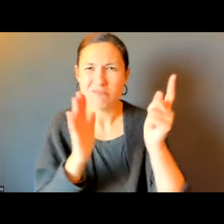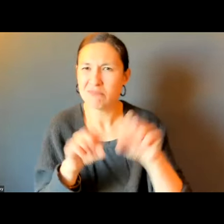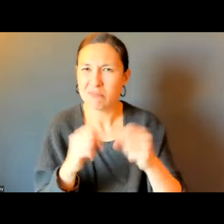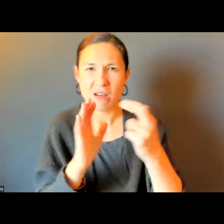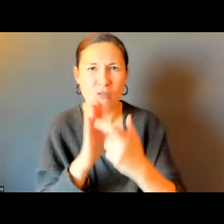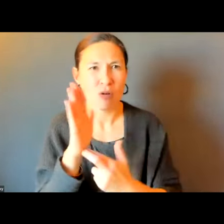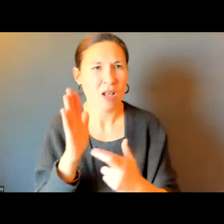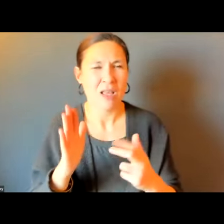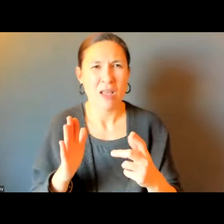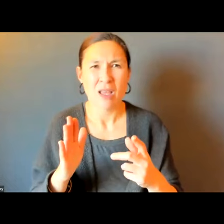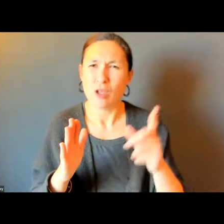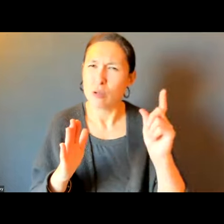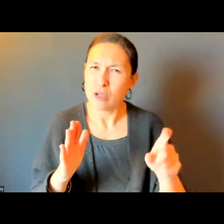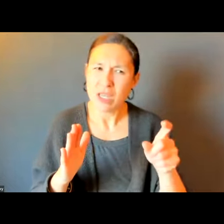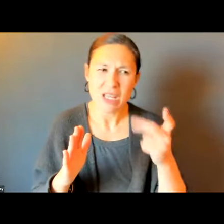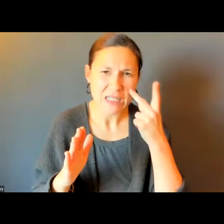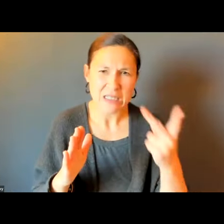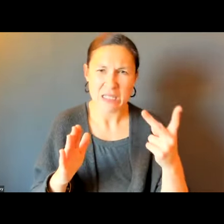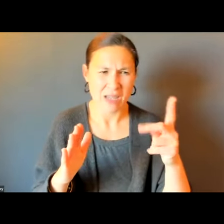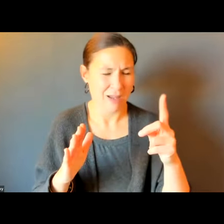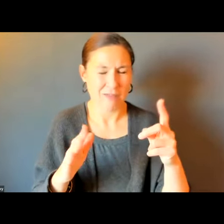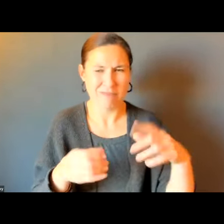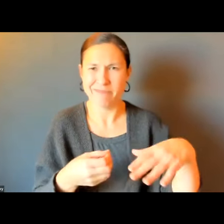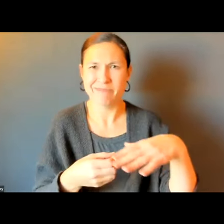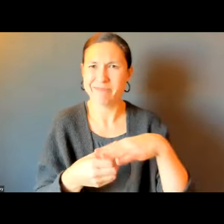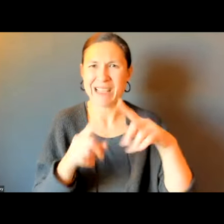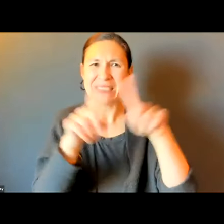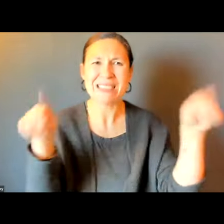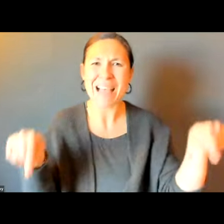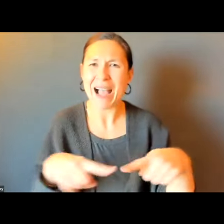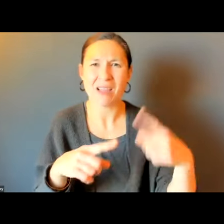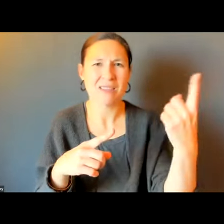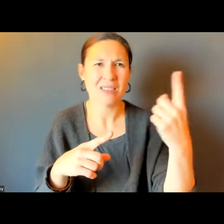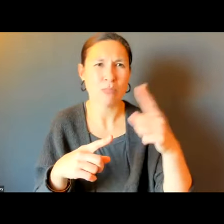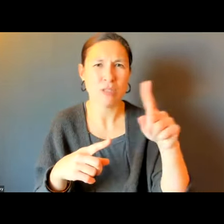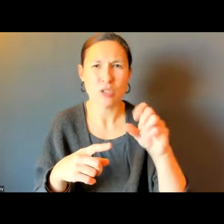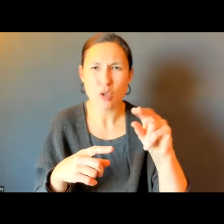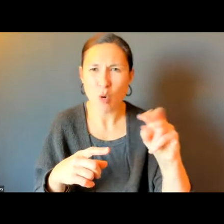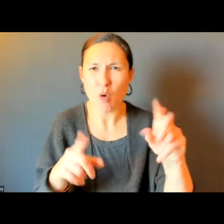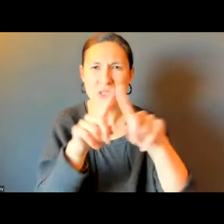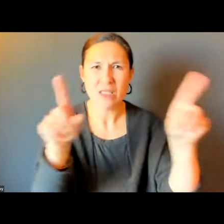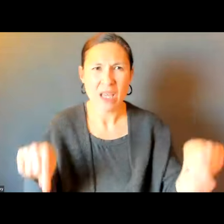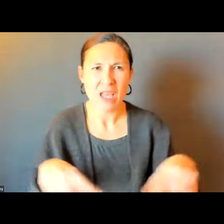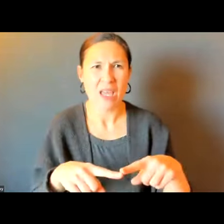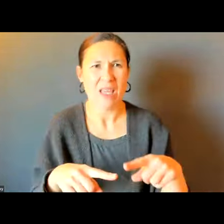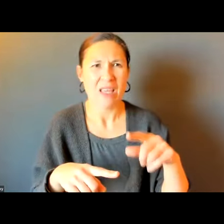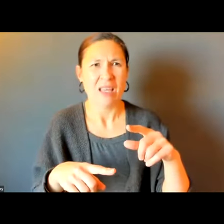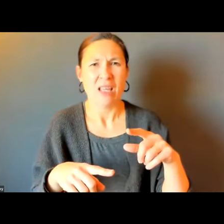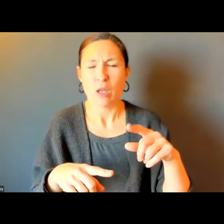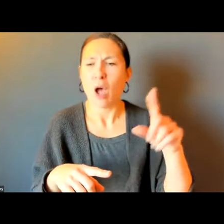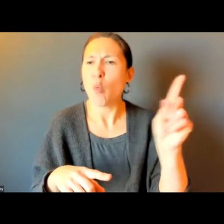ALWAYS VIOLATED. NOBODY PUT UP A ZONE SIGN THERE. THERE'S THE NUMBER SIGN TOWARD